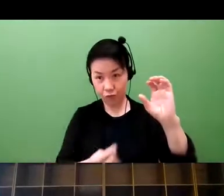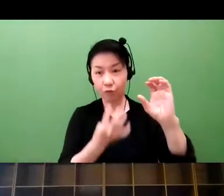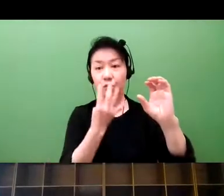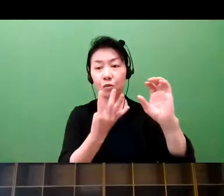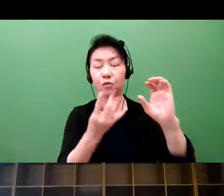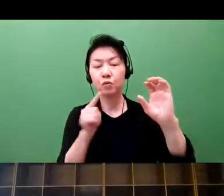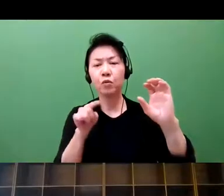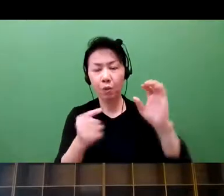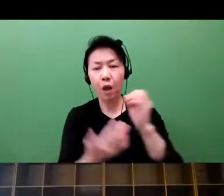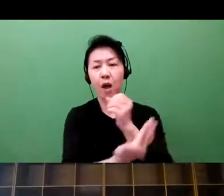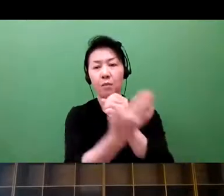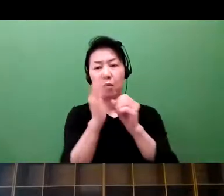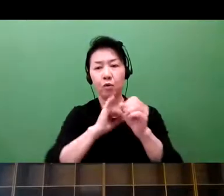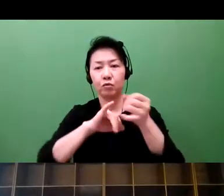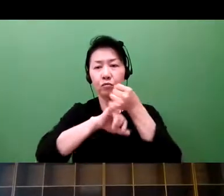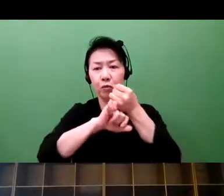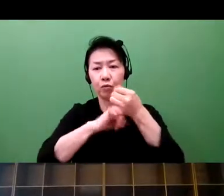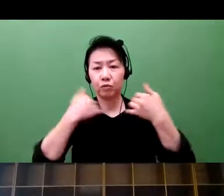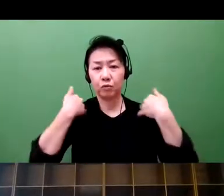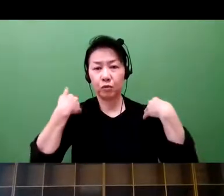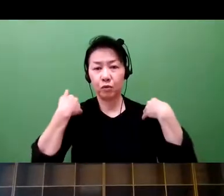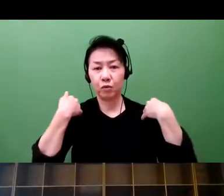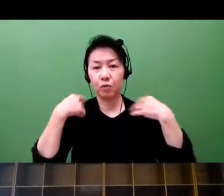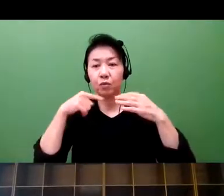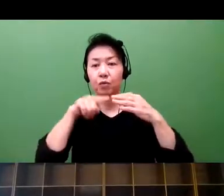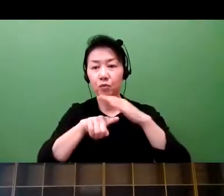Ventures need to defend themselves.